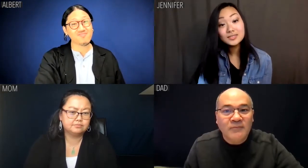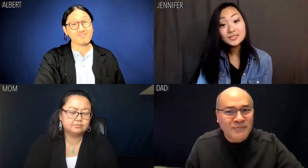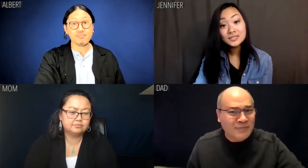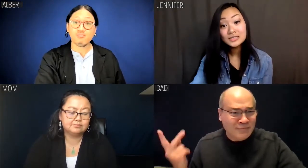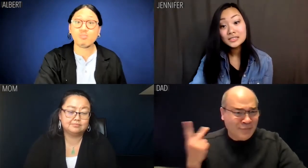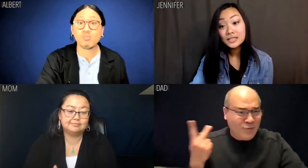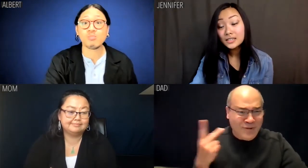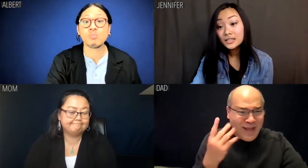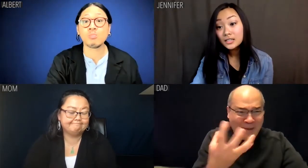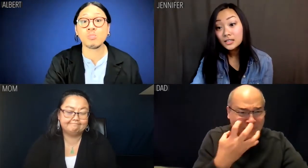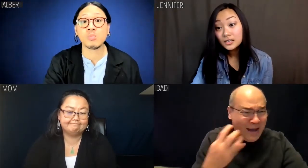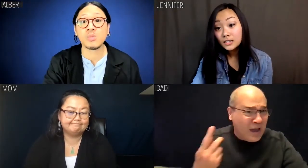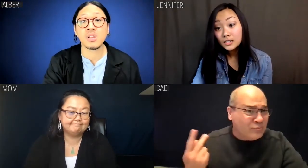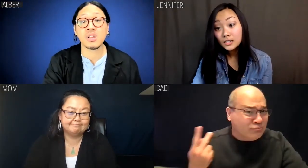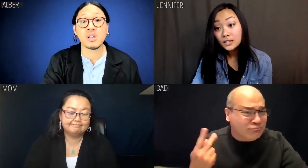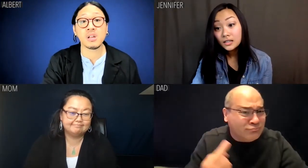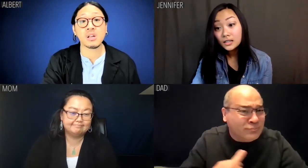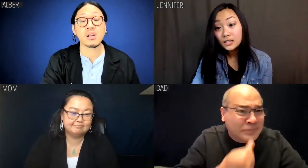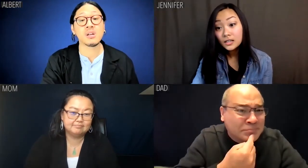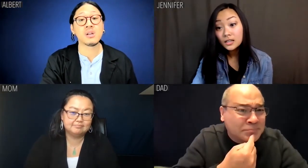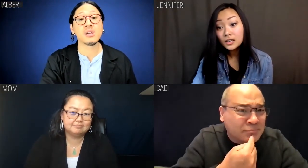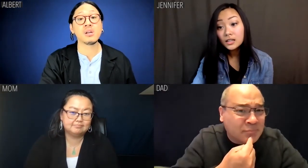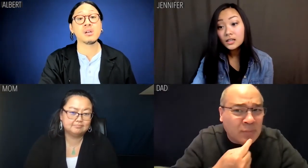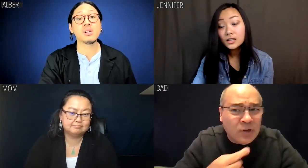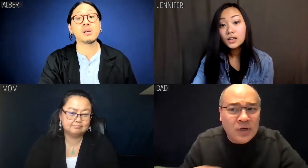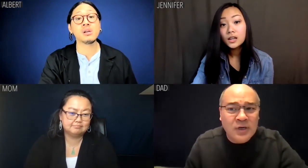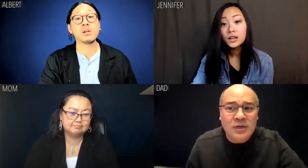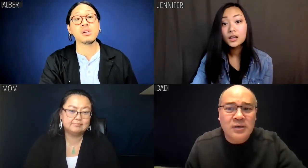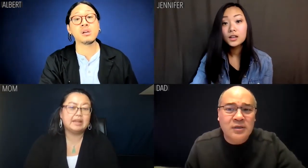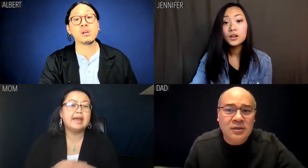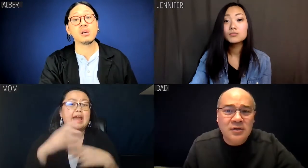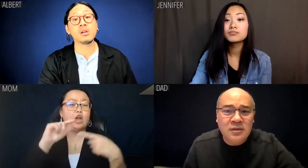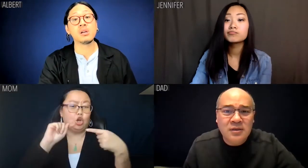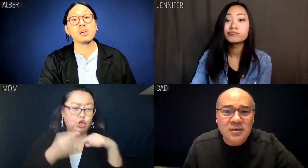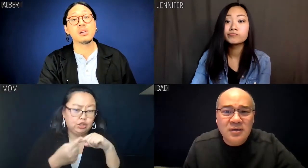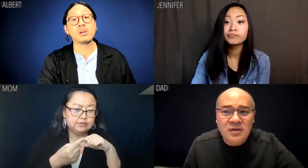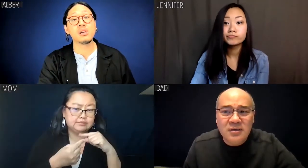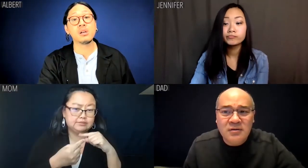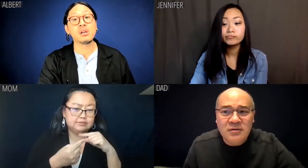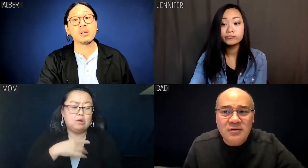Dad: We're not mad, we're just disappointed. Mom: And hurt!